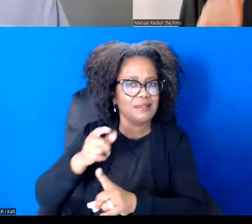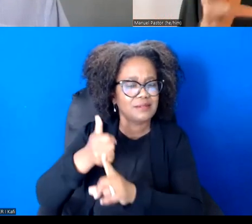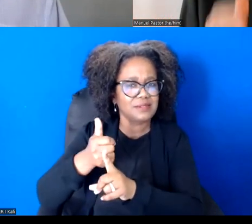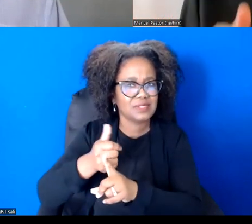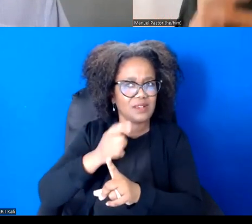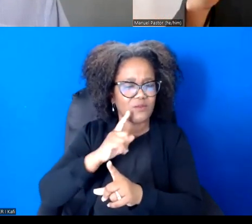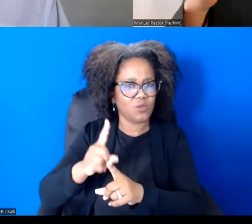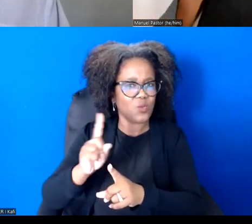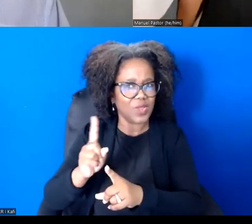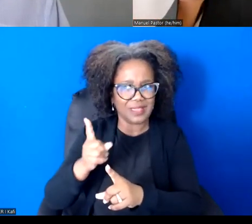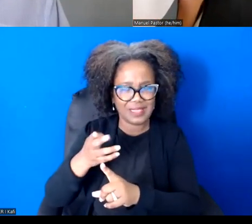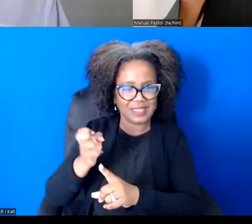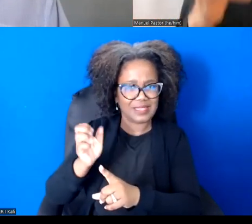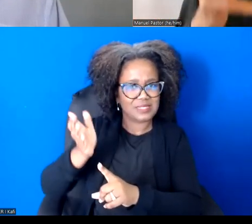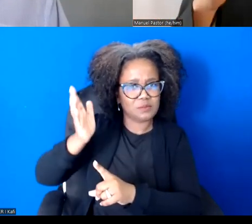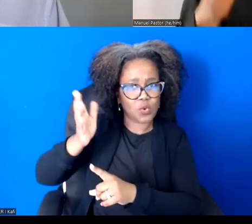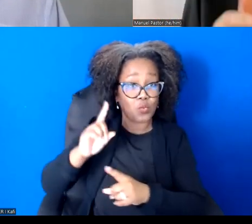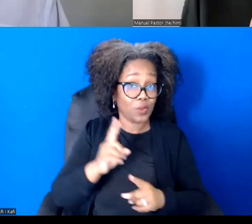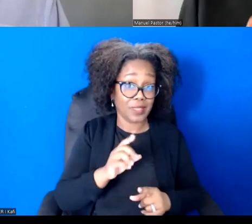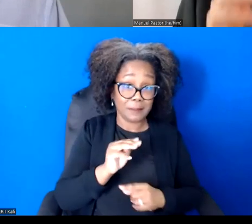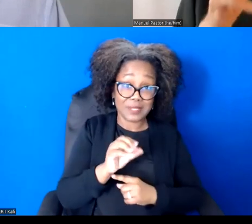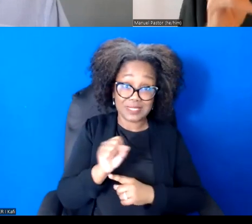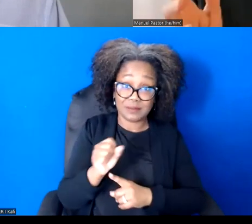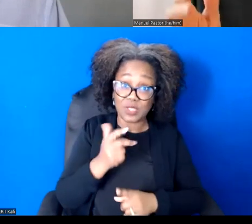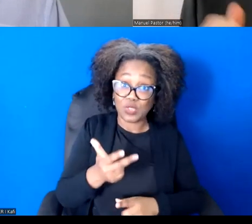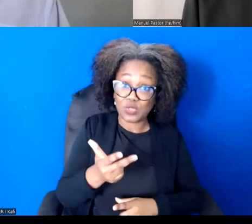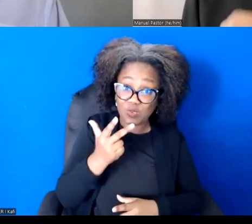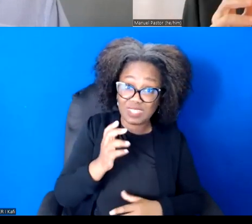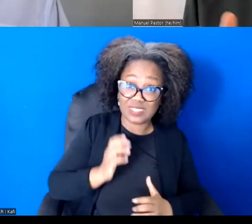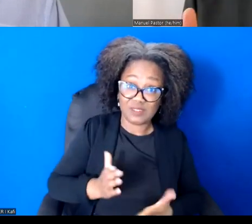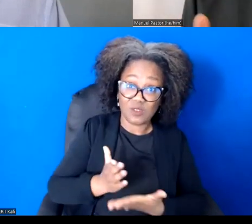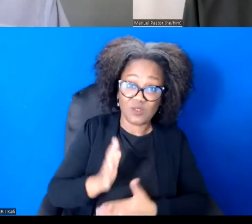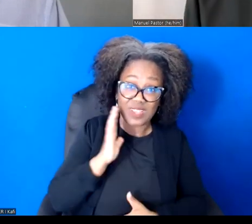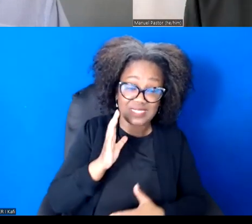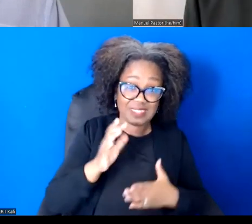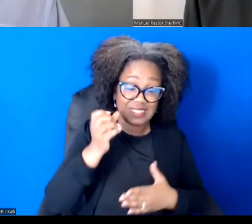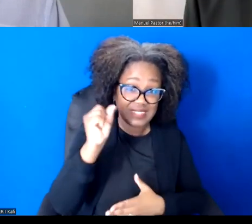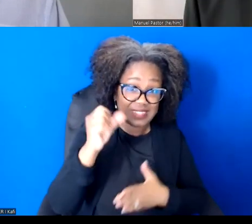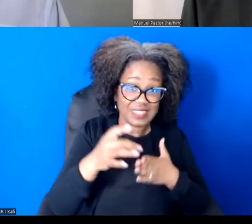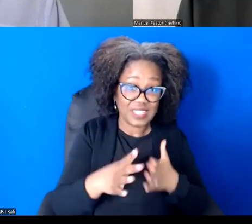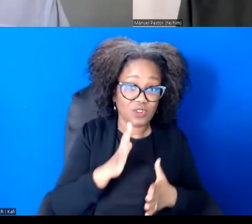he gave a speech about states rights signaling the racism that was going to be part of the